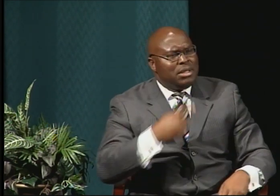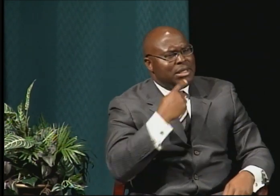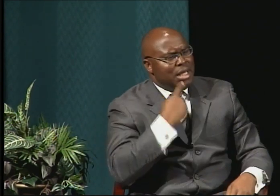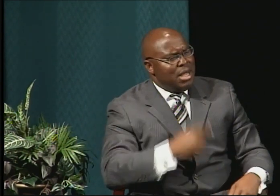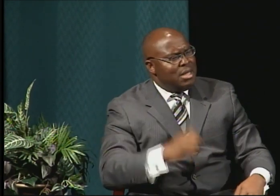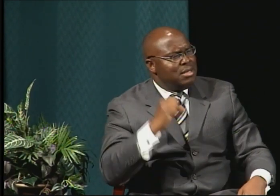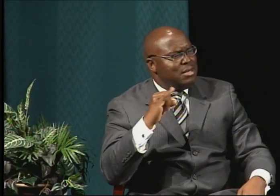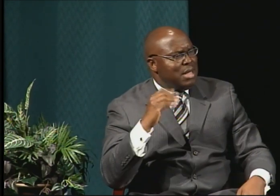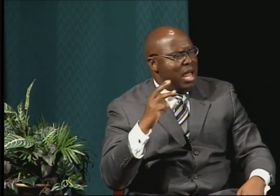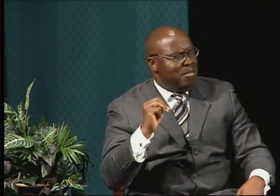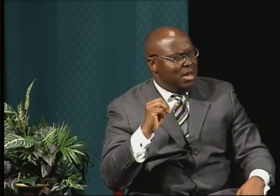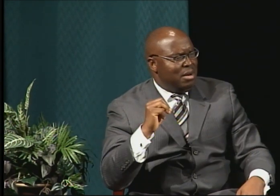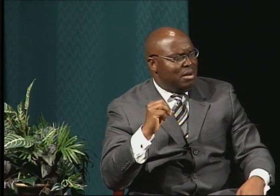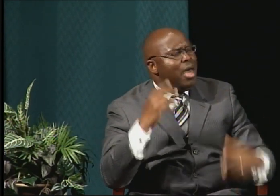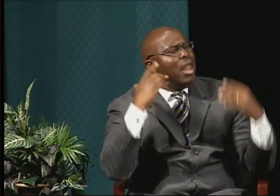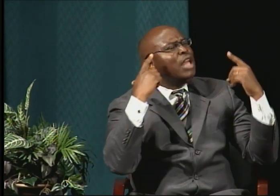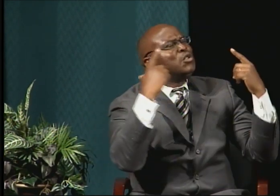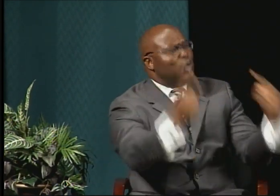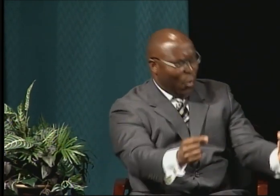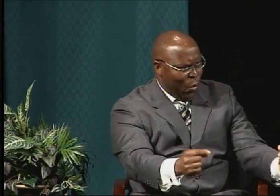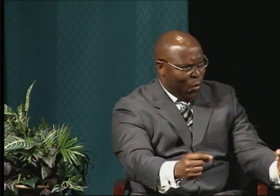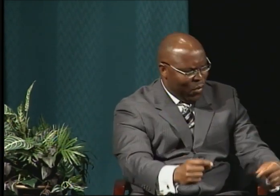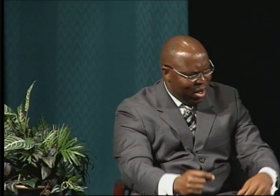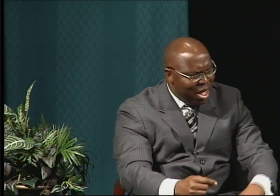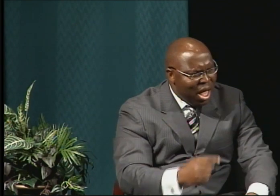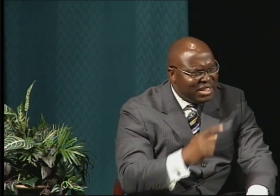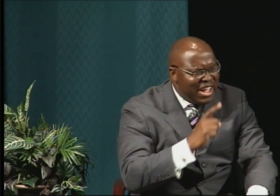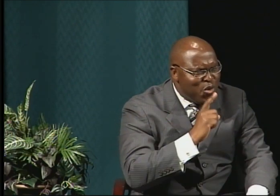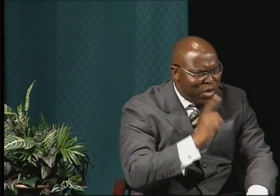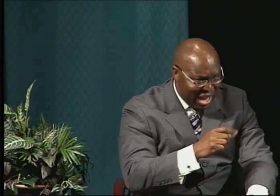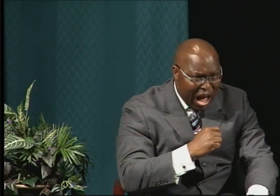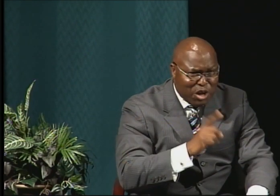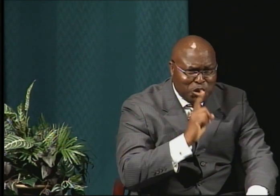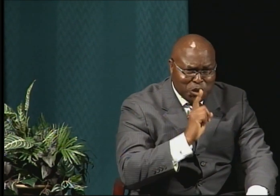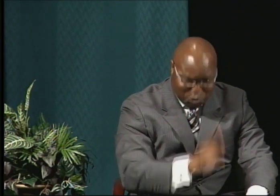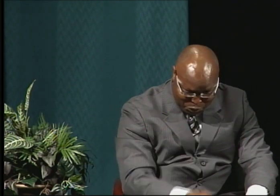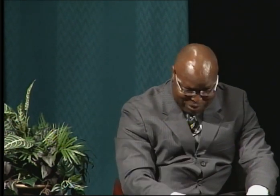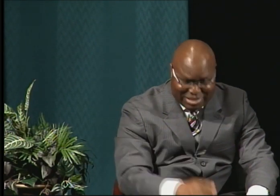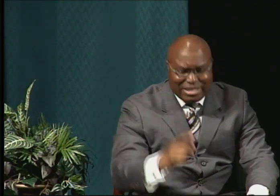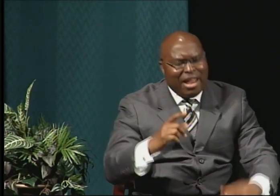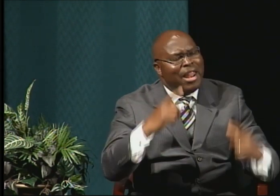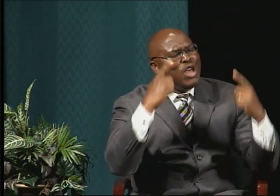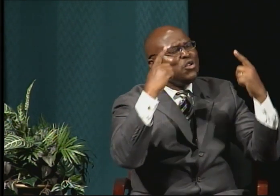I asked her: Are you serious? And she said: Let's go.